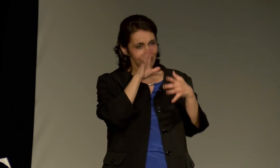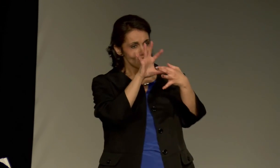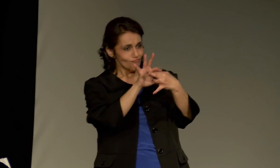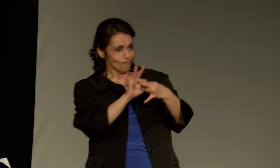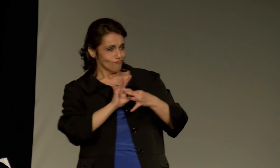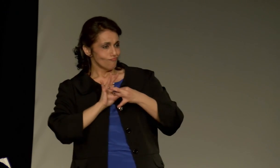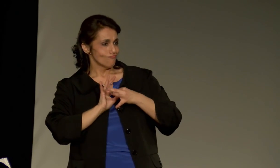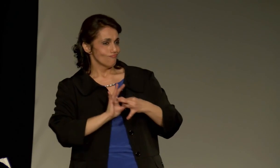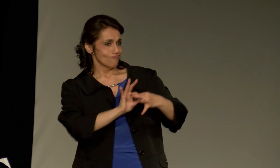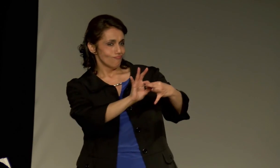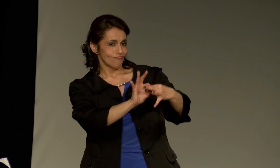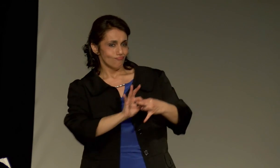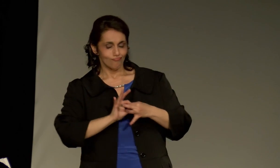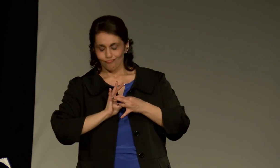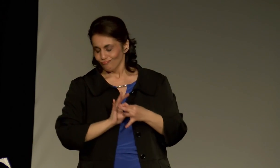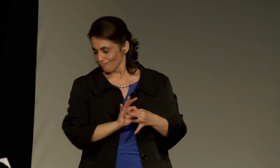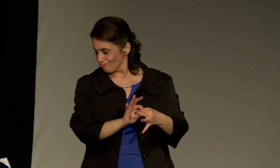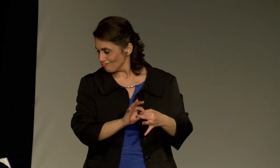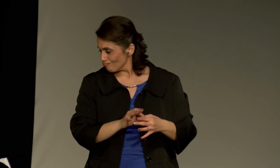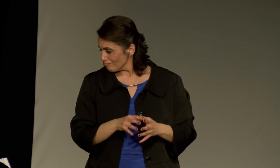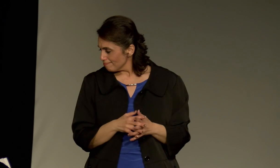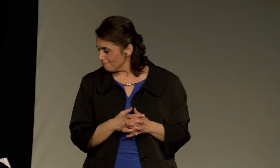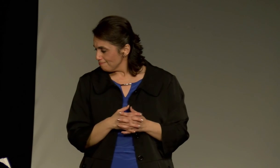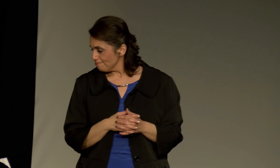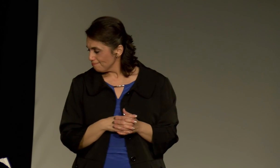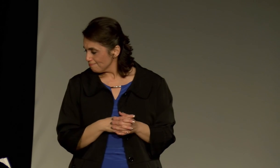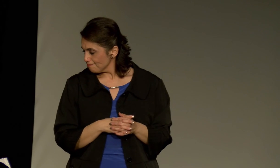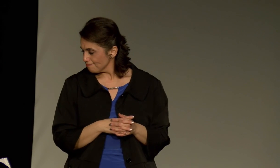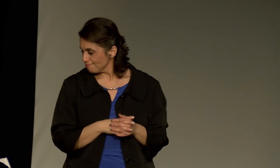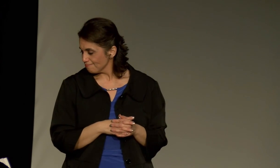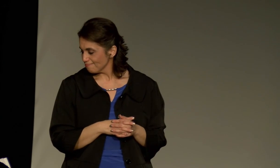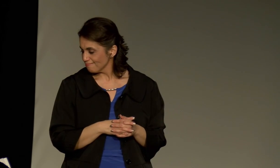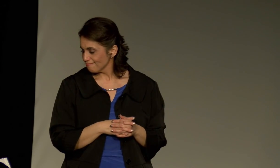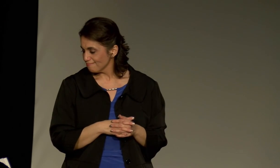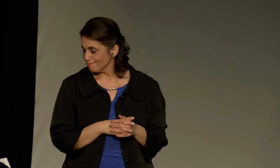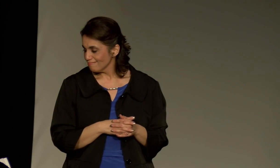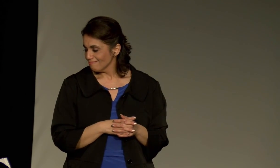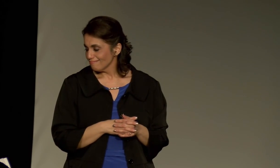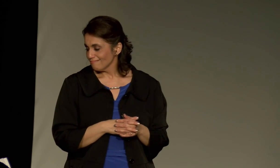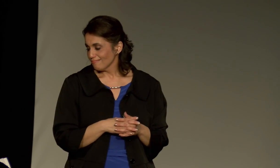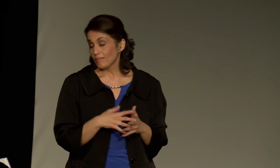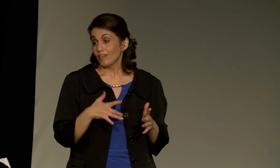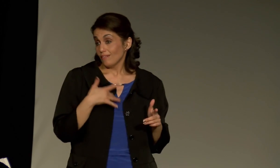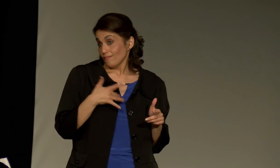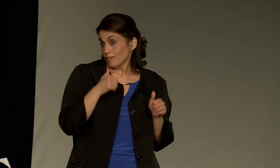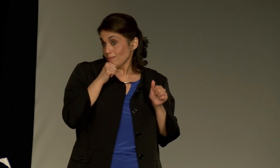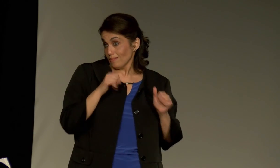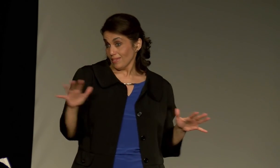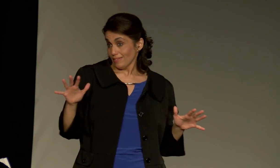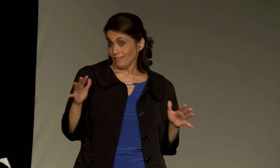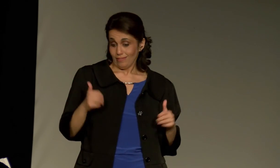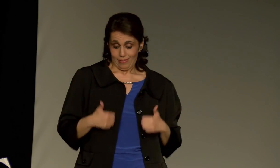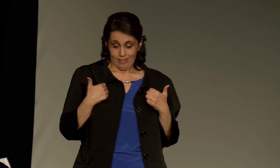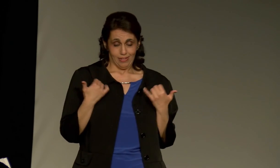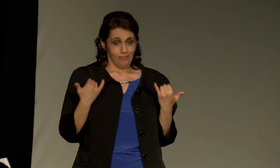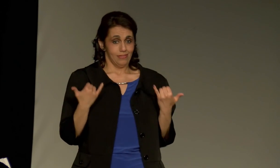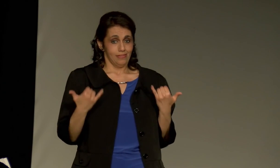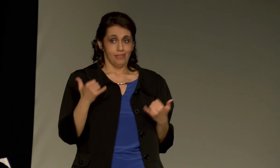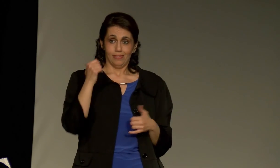We need you to become allies to the deaf community.